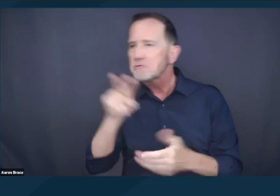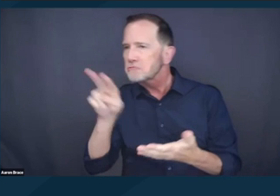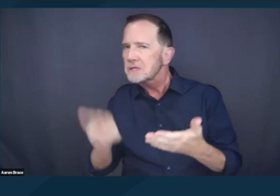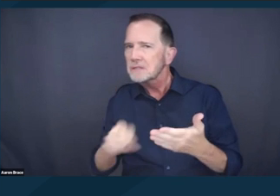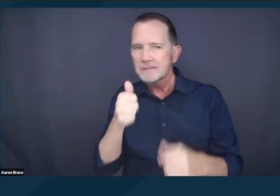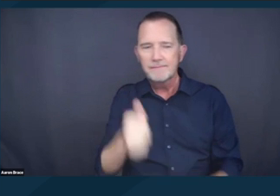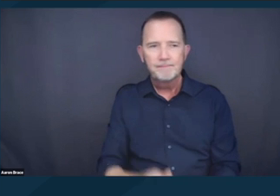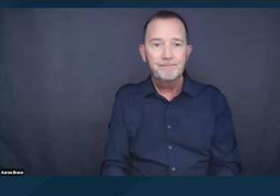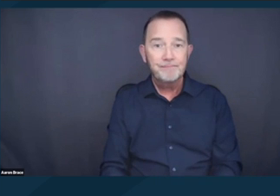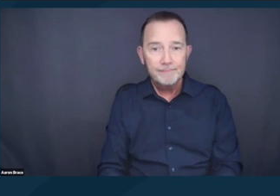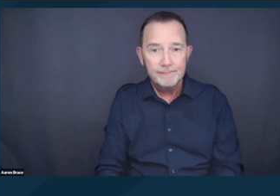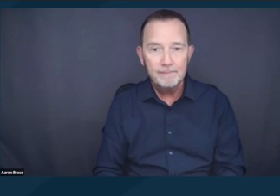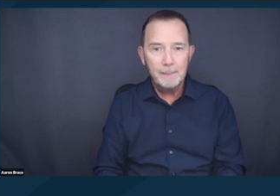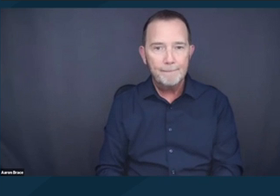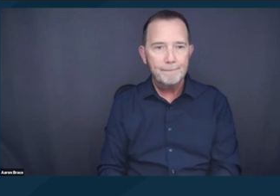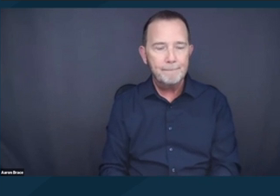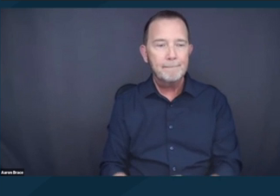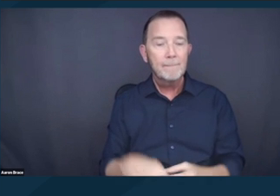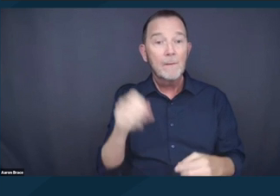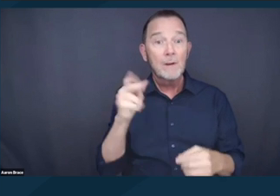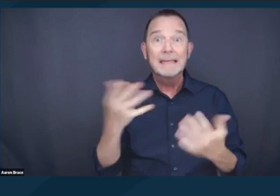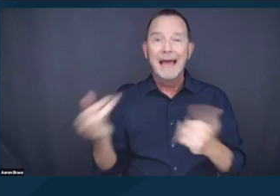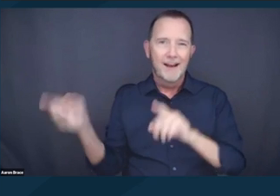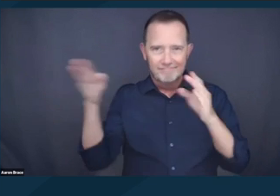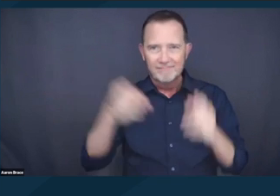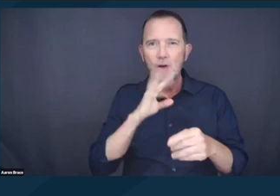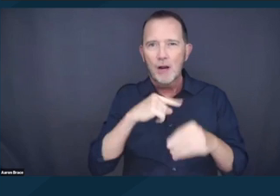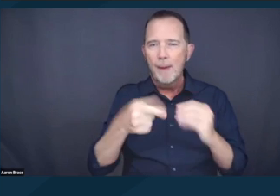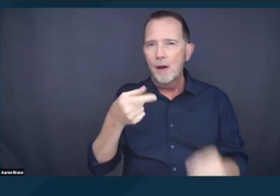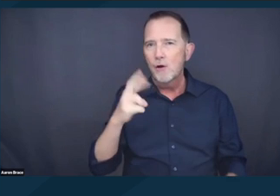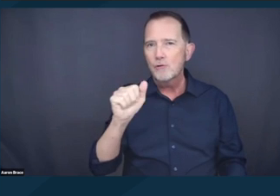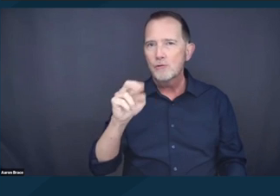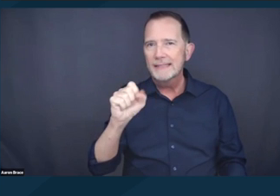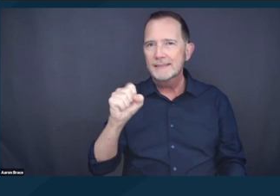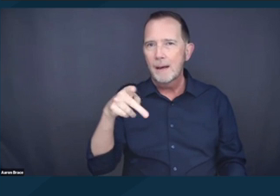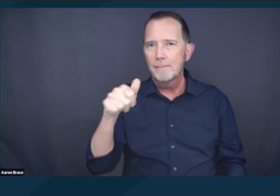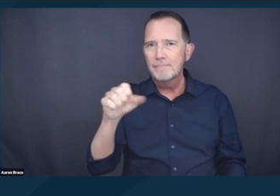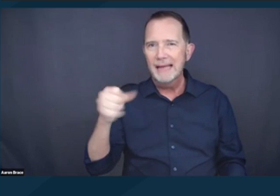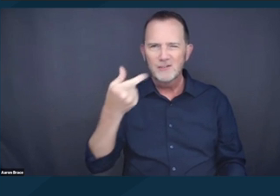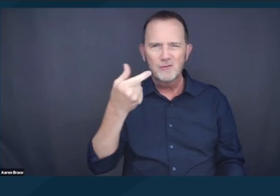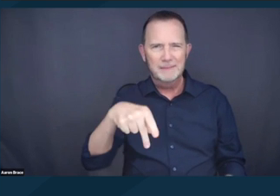All right, moving on to the Grants Pass case. In this case, the City of Grants Pass, Oregon